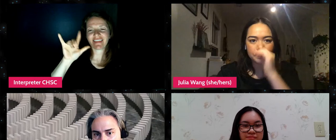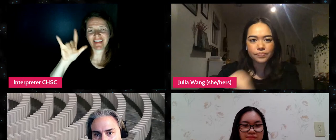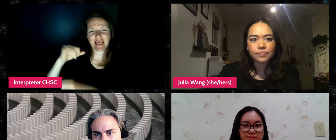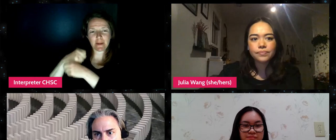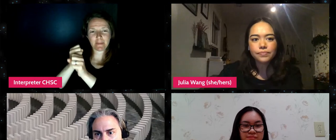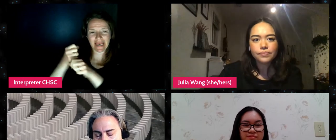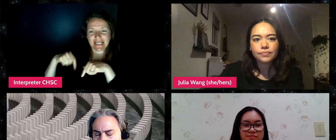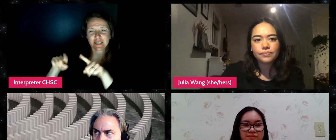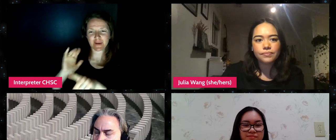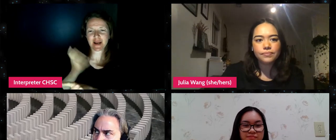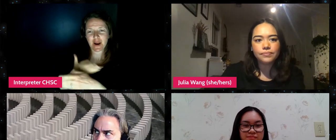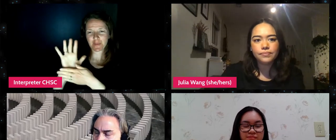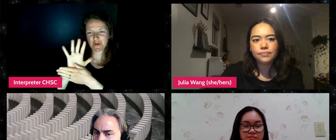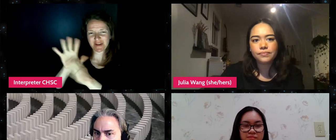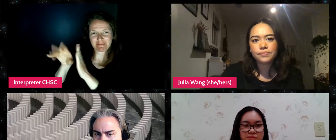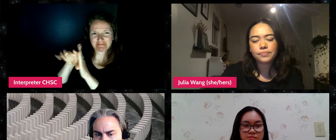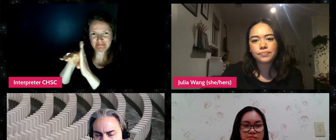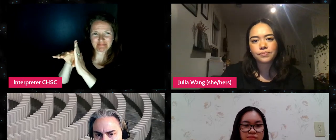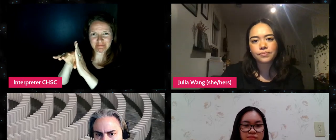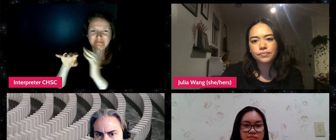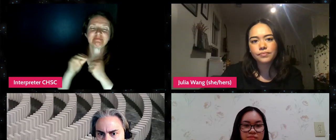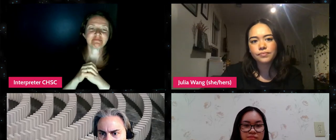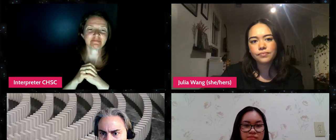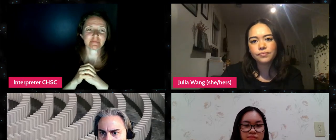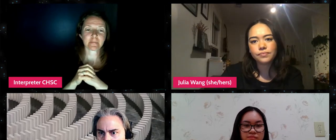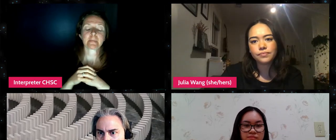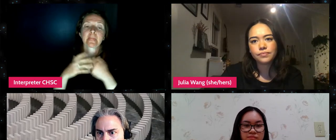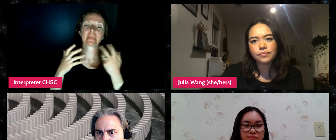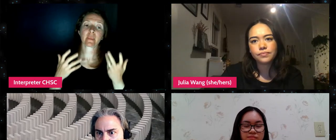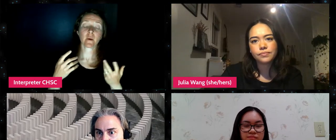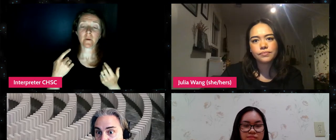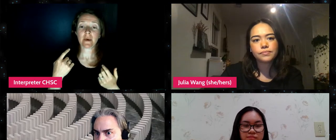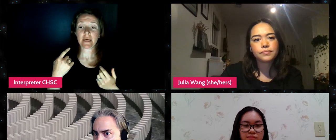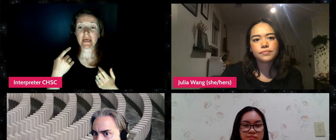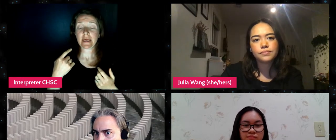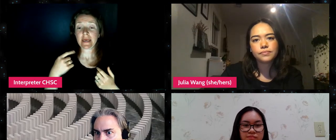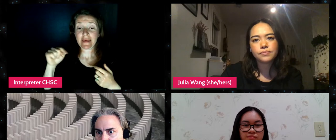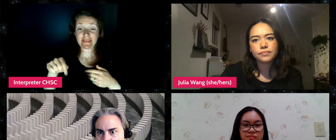So this was an unusual film for me a little bit